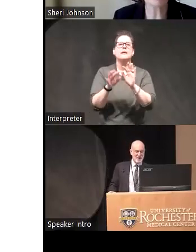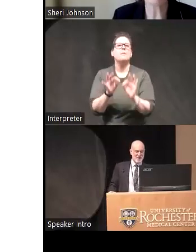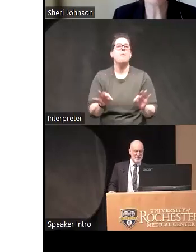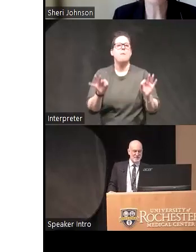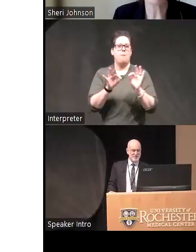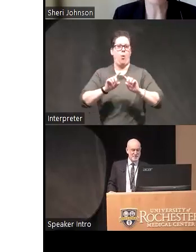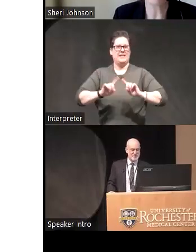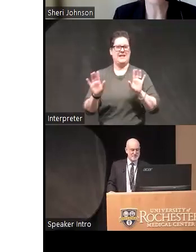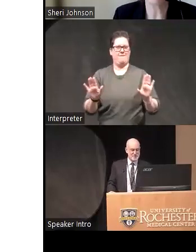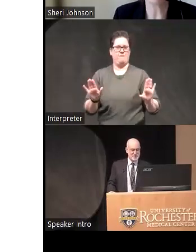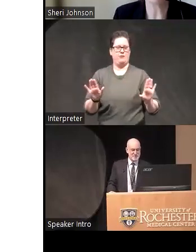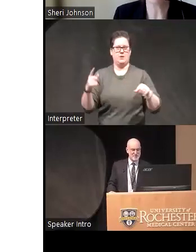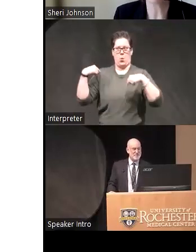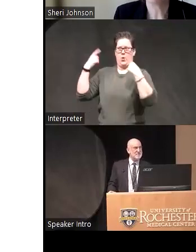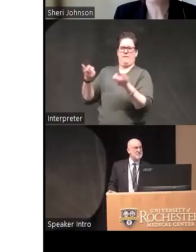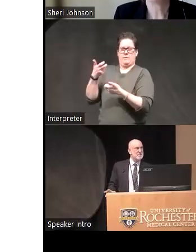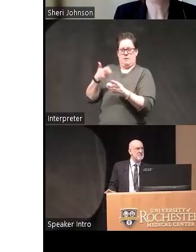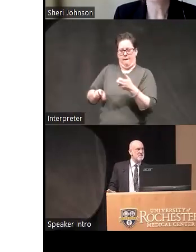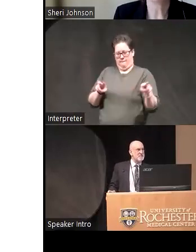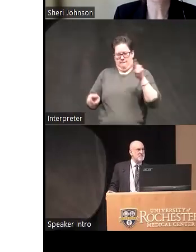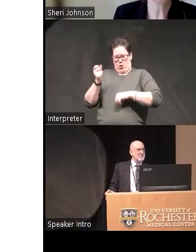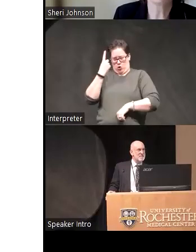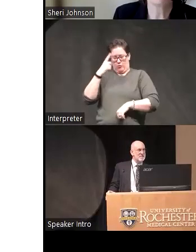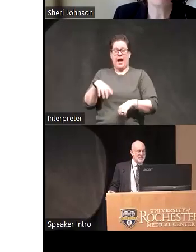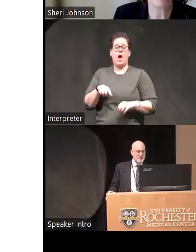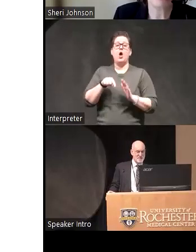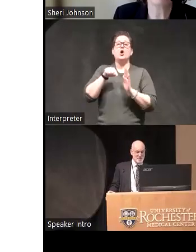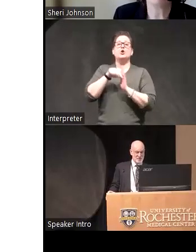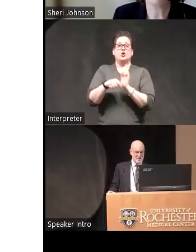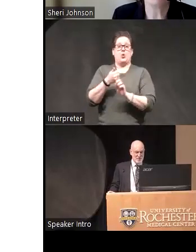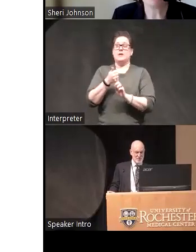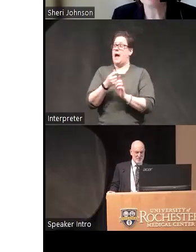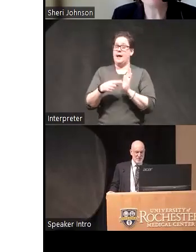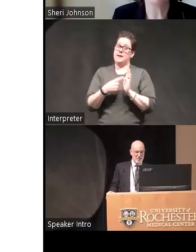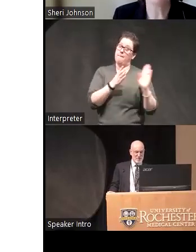to operationalize and understand which is is suicide ever Plan full is it unplanned full